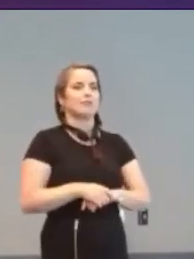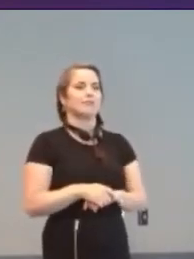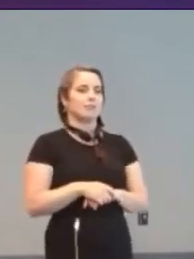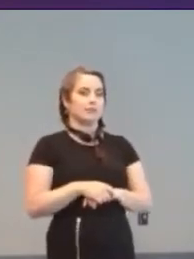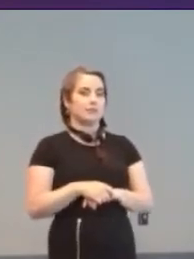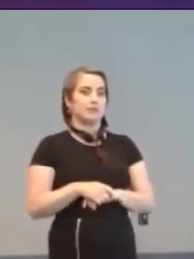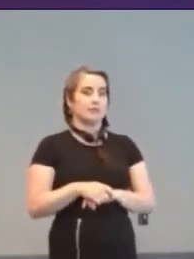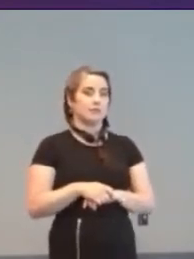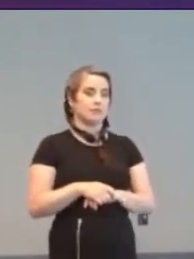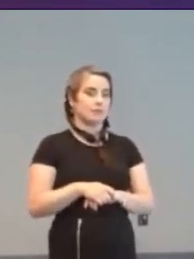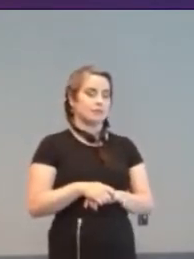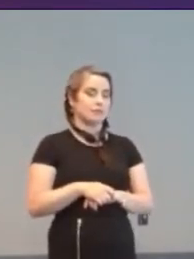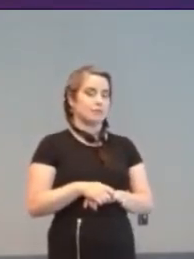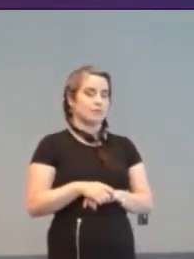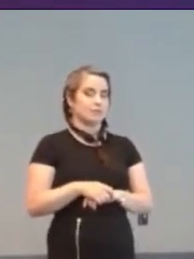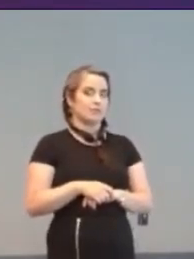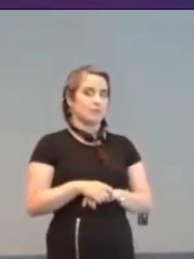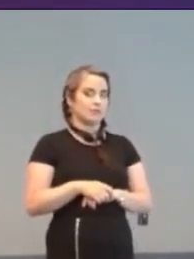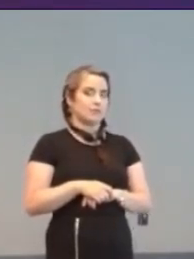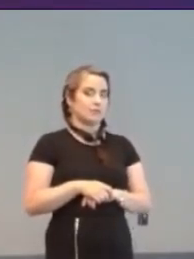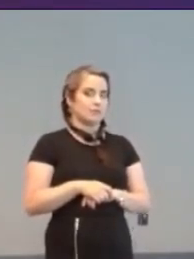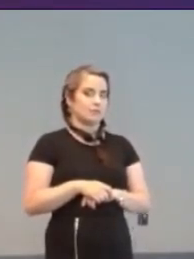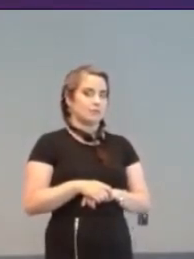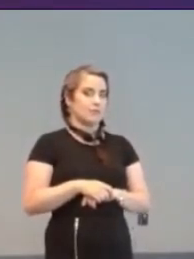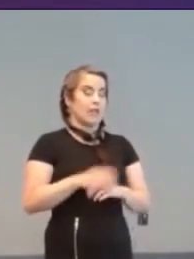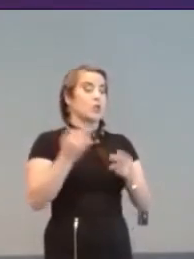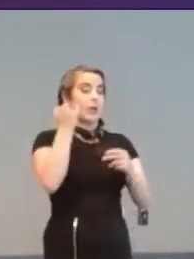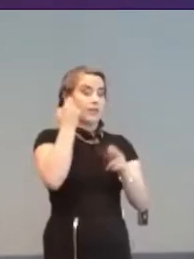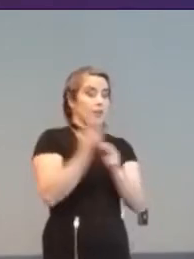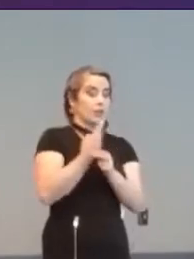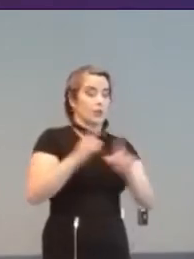At Airedale child development unit they use the touch screen as their main input.